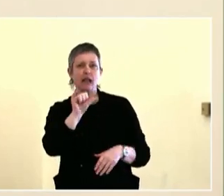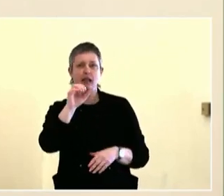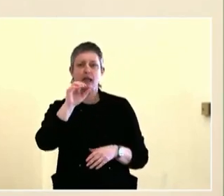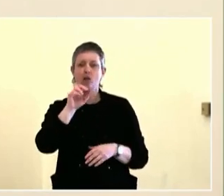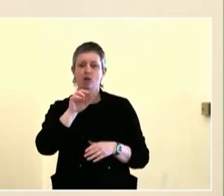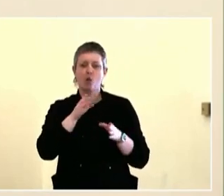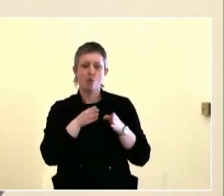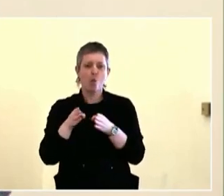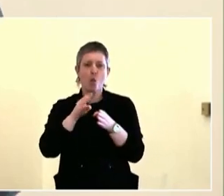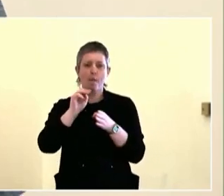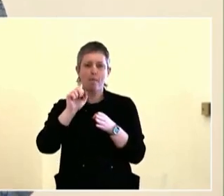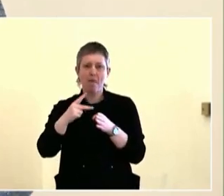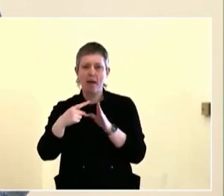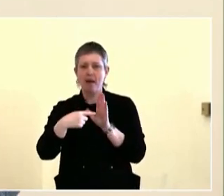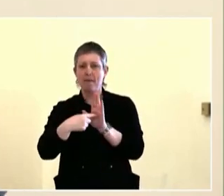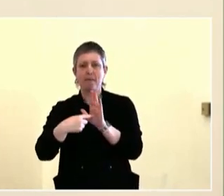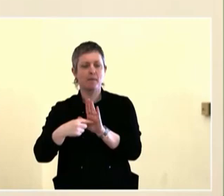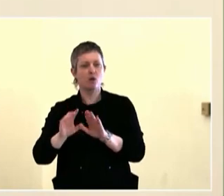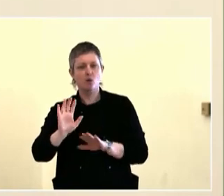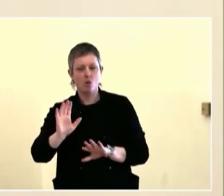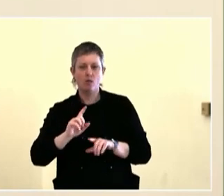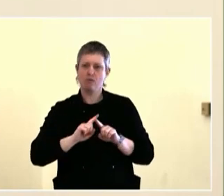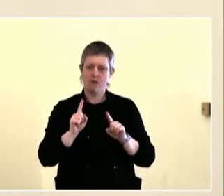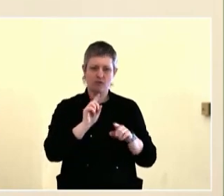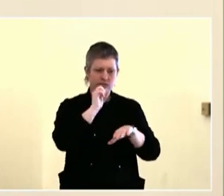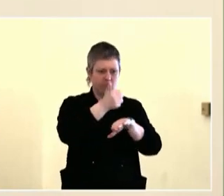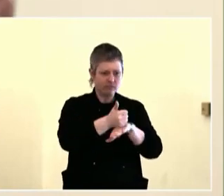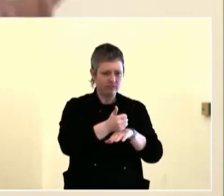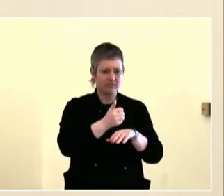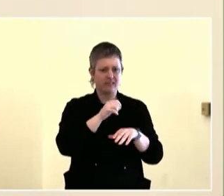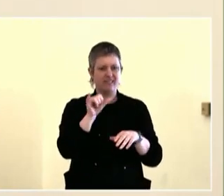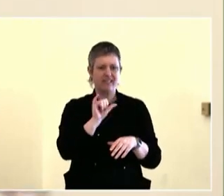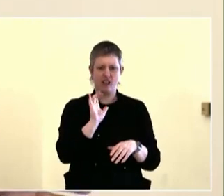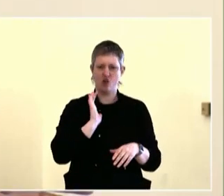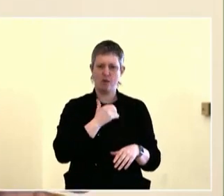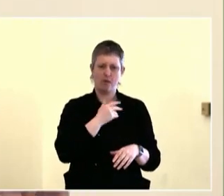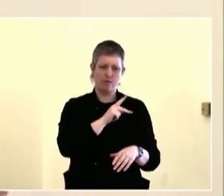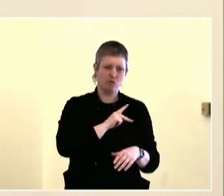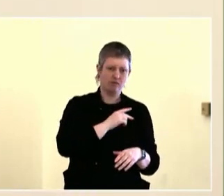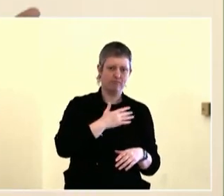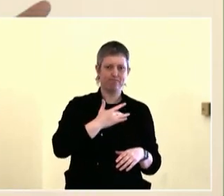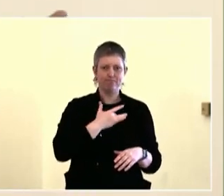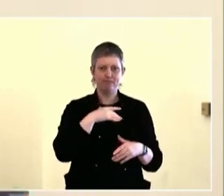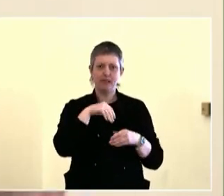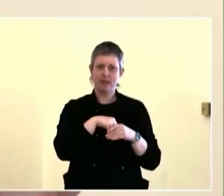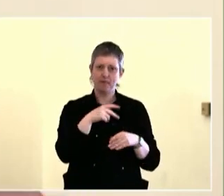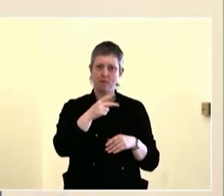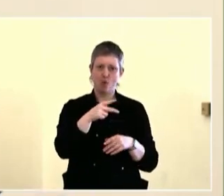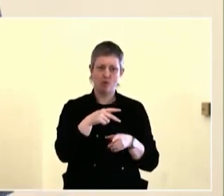preschool, grade school, they're high school on through, are always learning to do problem solving in groups, and to learn